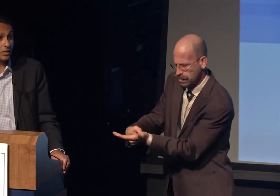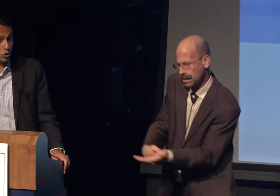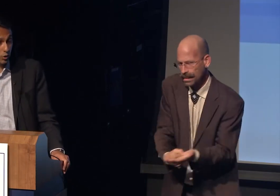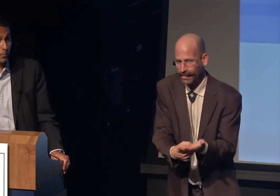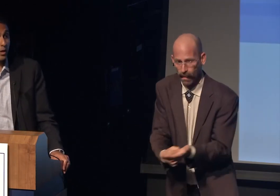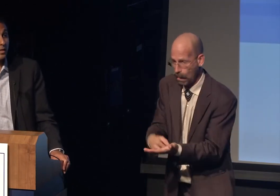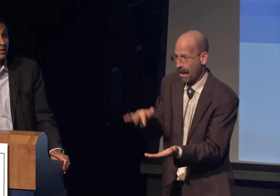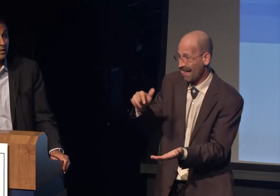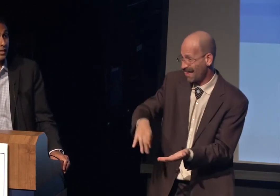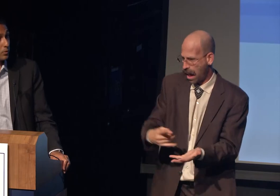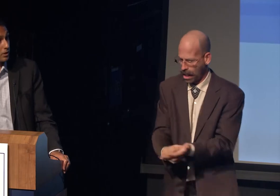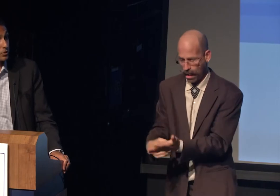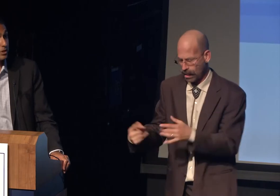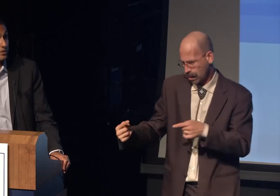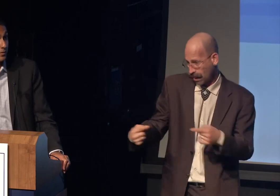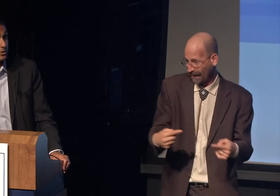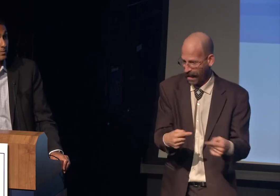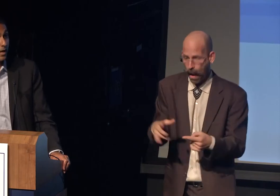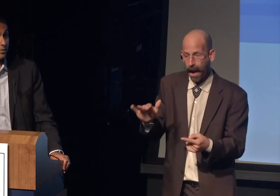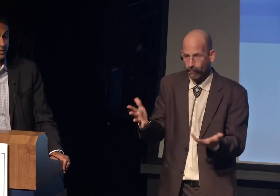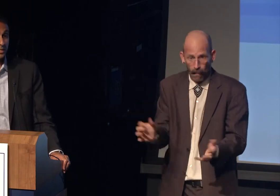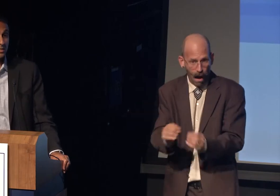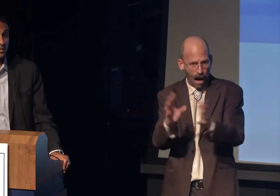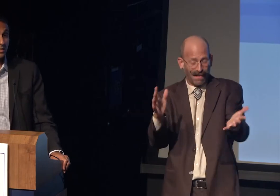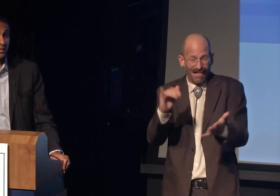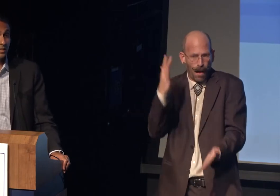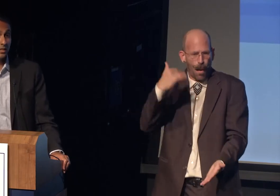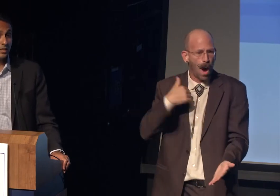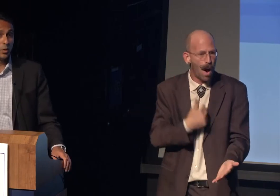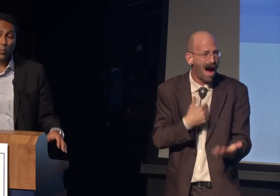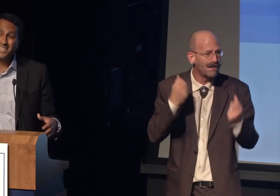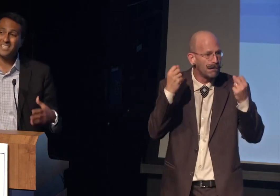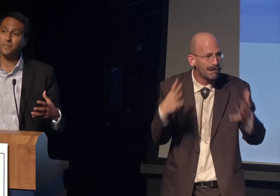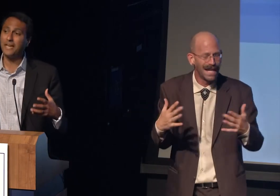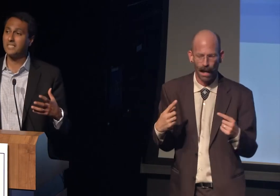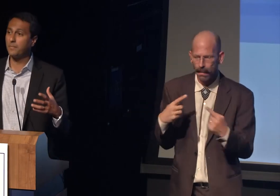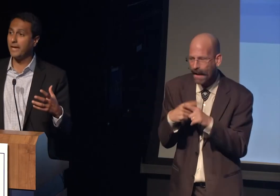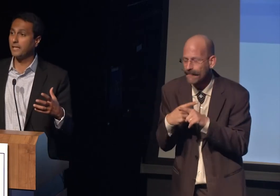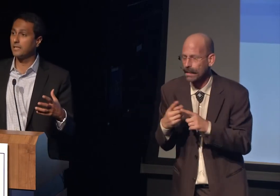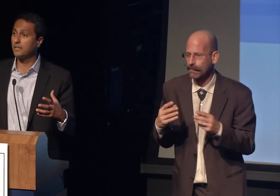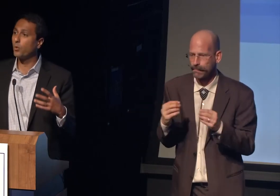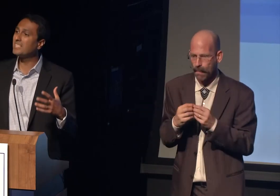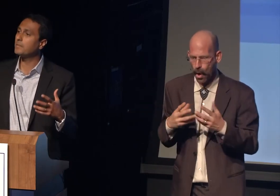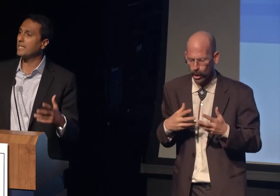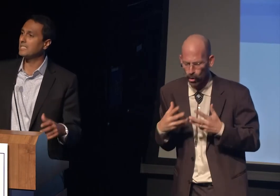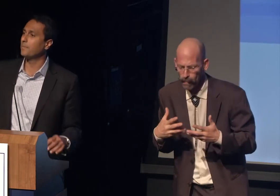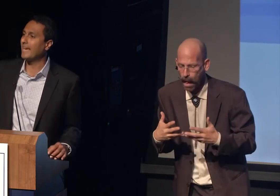and turmoil in religiously diverse democracies. What does it mean to make